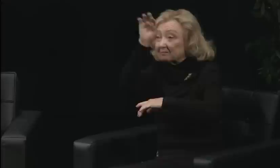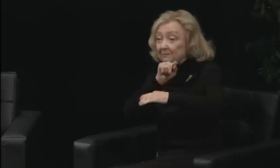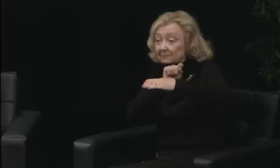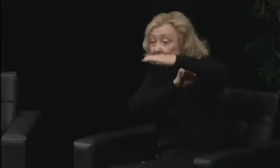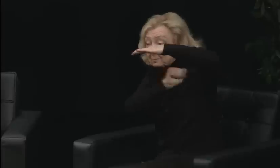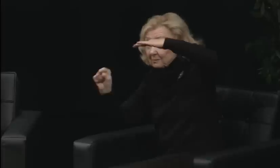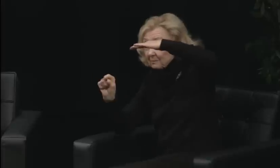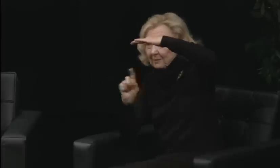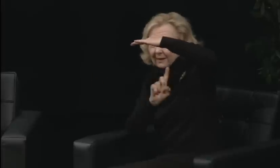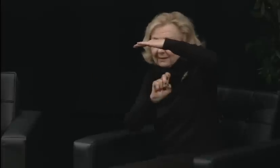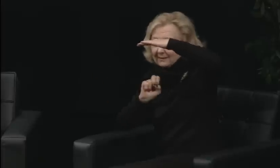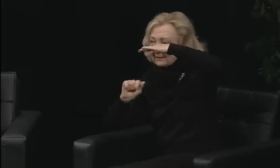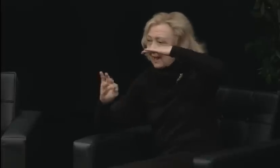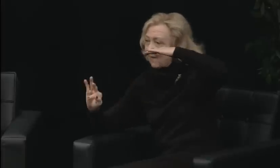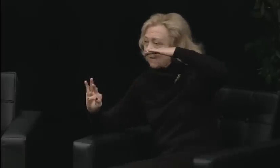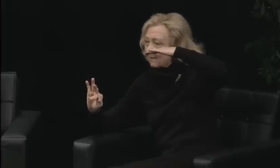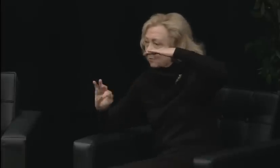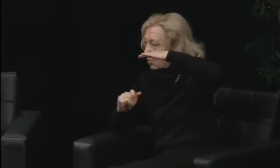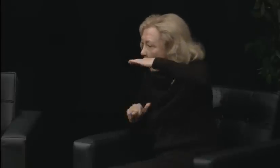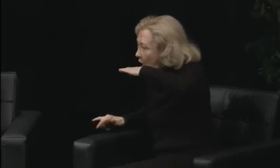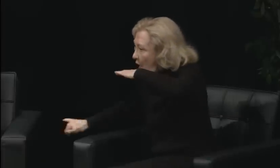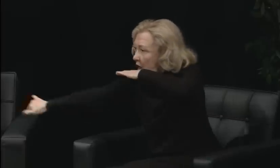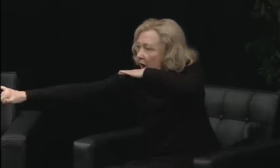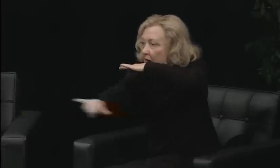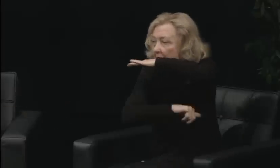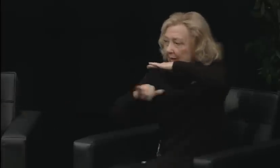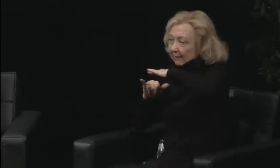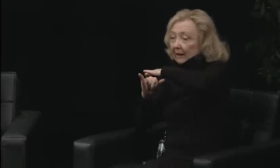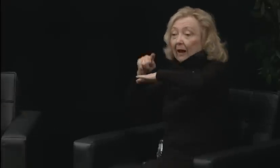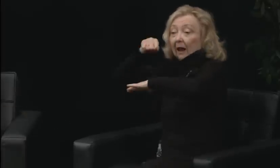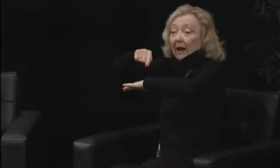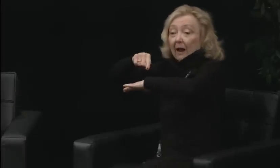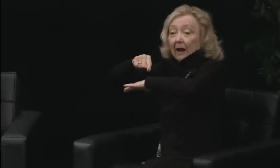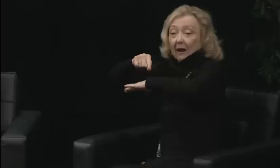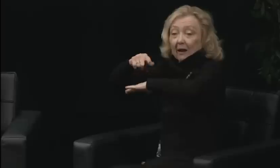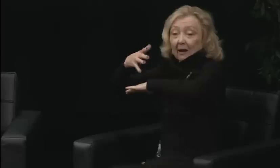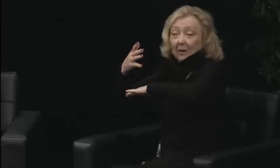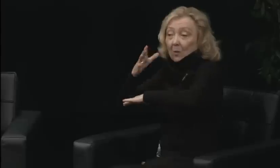with a common goal and in agreement with each other, and we won.